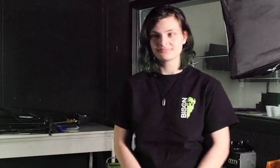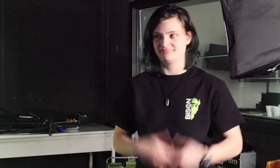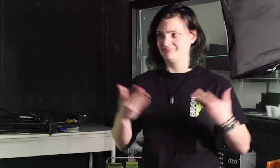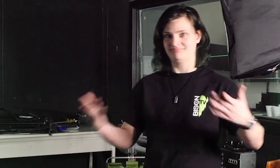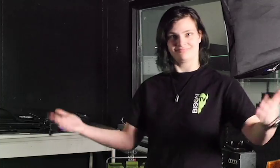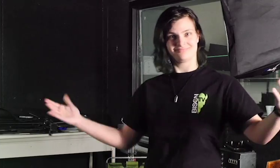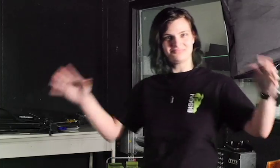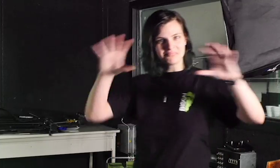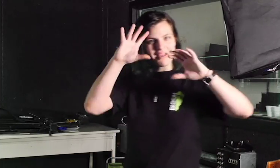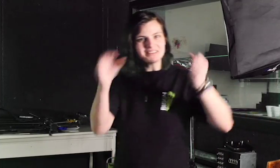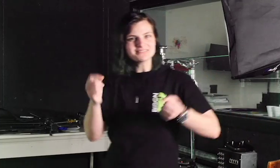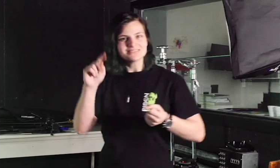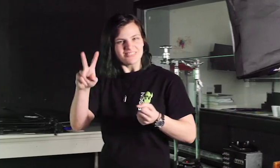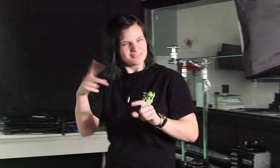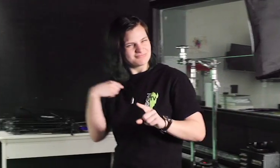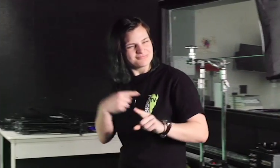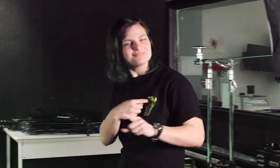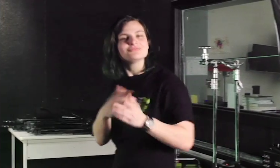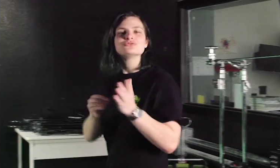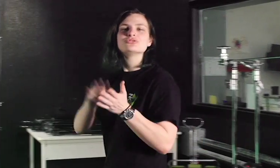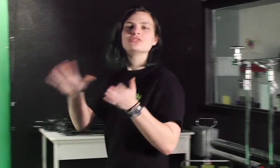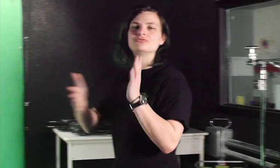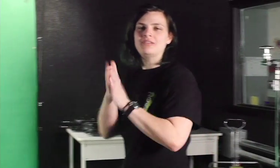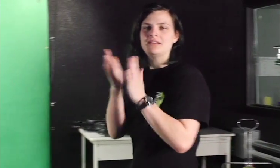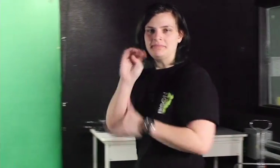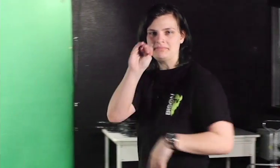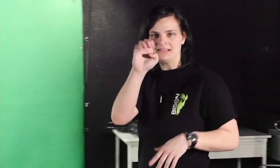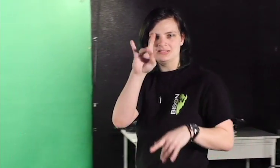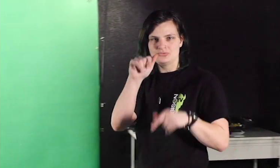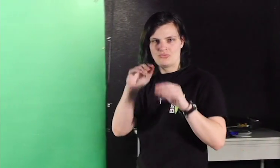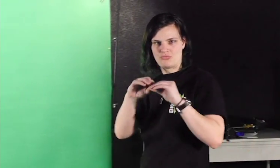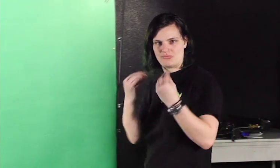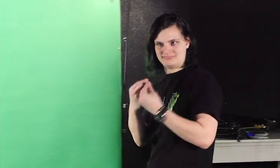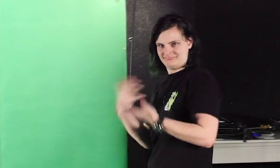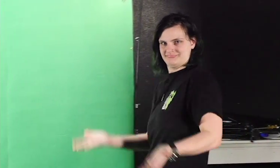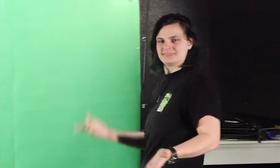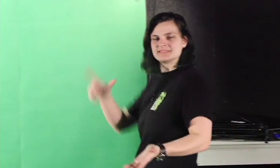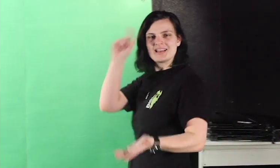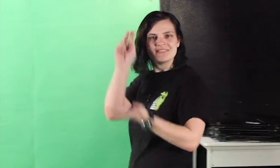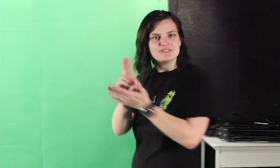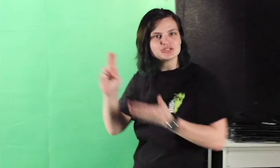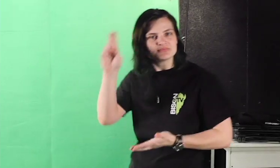Here we are at Bison TV, a student-run media organization at Gallaudet University.